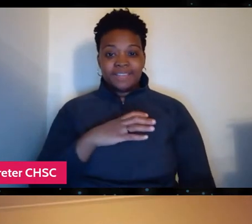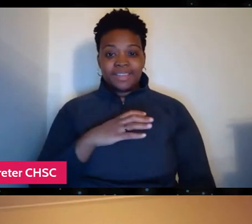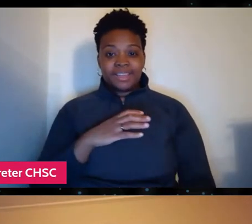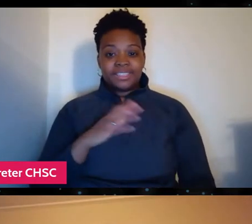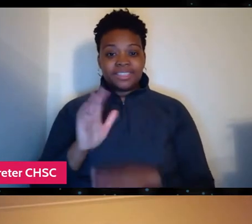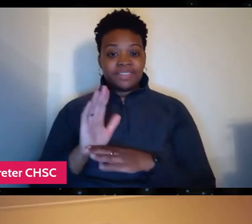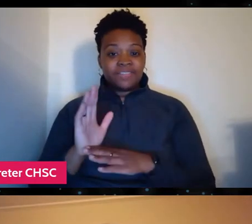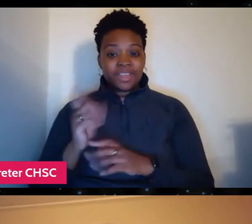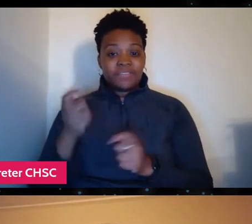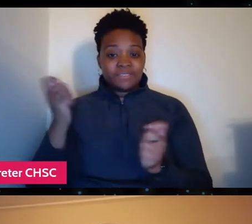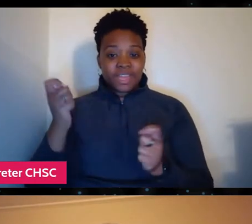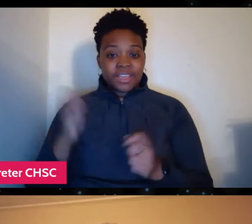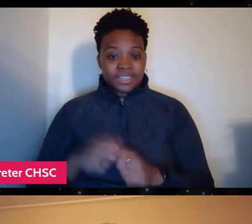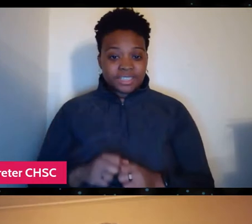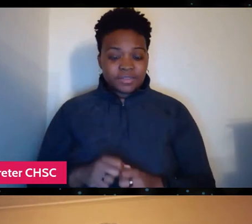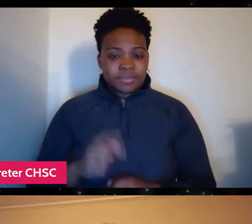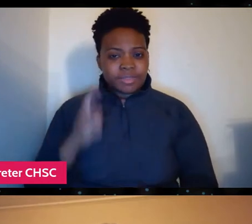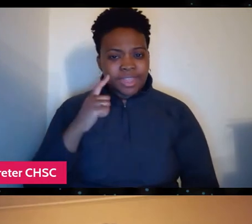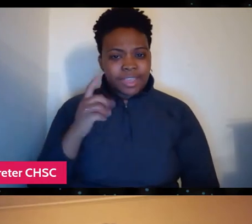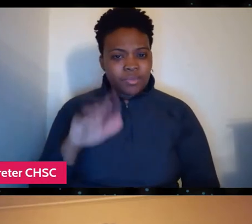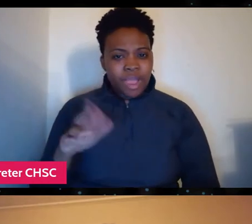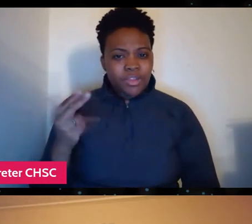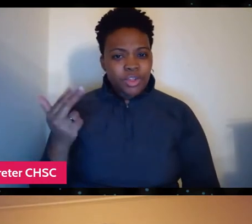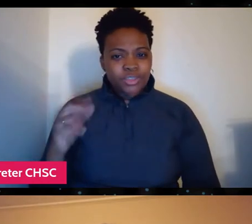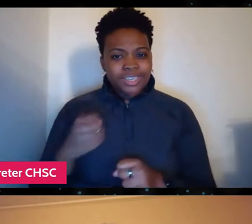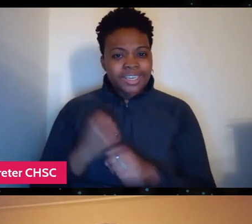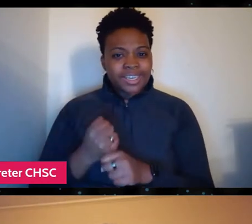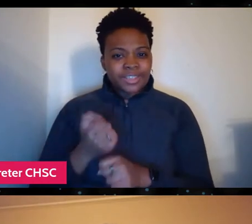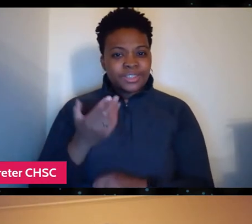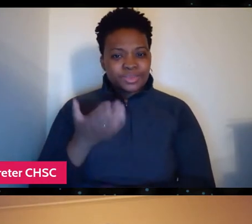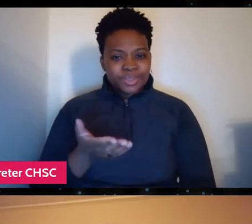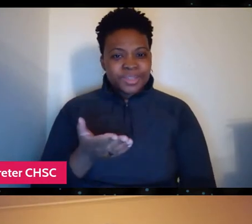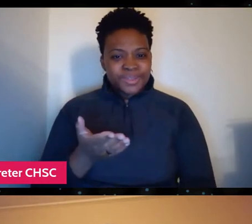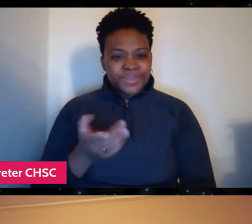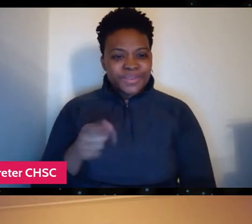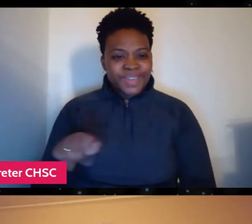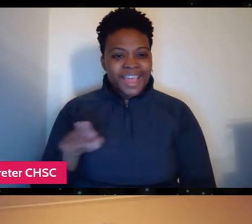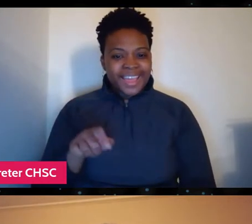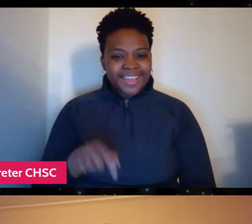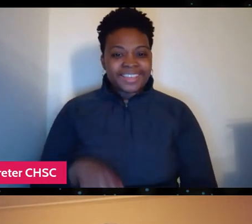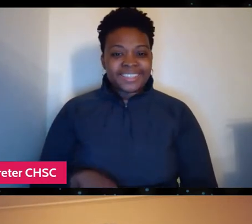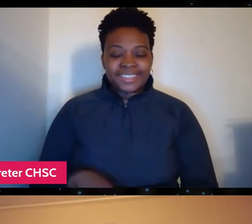I think he's had about 13 years with you guys and he couldn't speak highly enough of the festival.